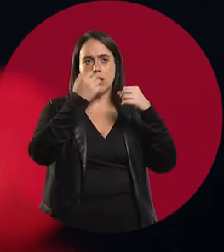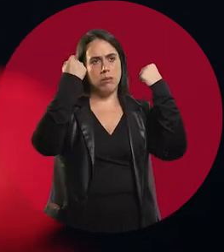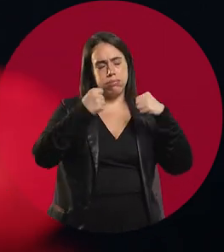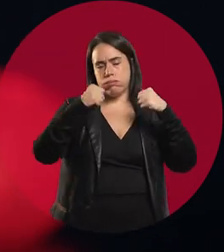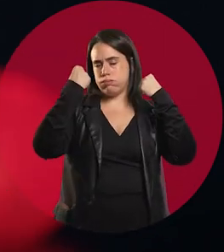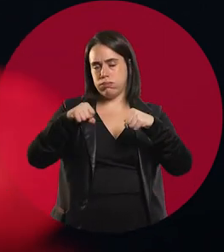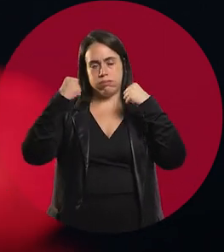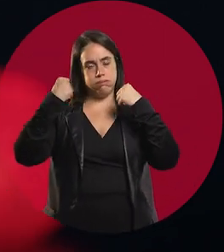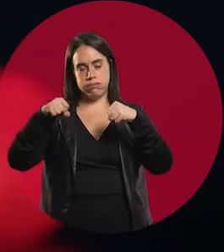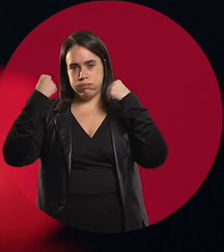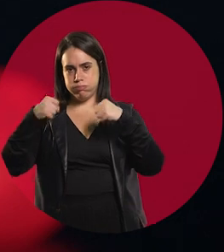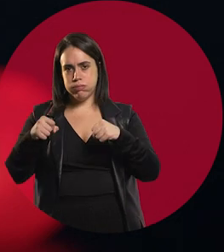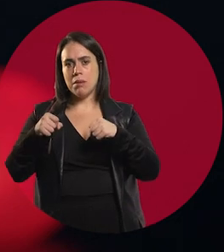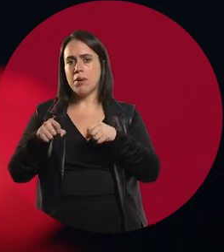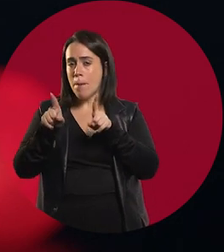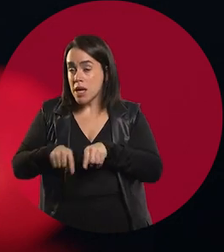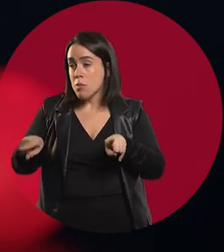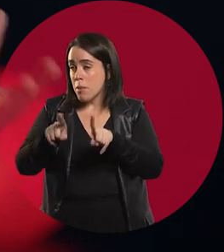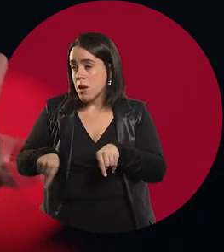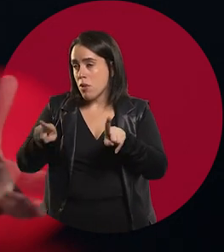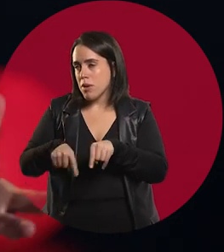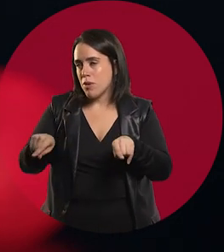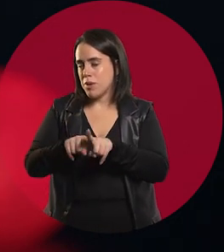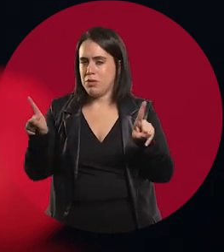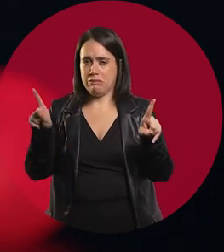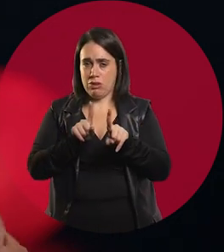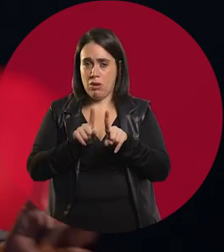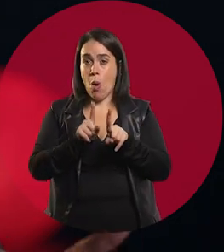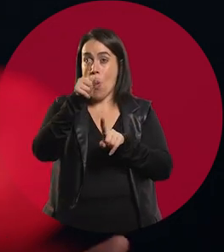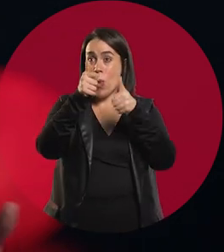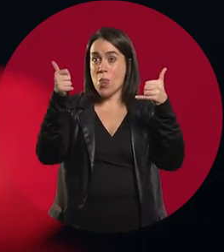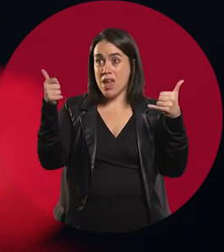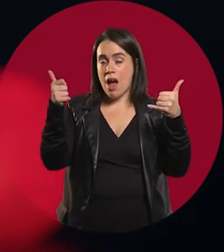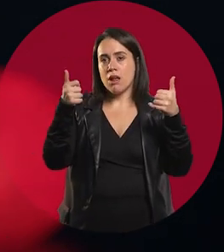but that it can assume different shapes each time. Each show is different.